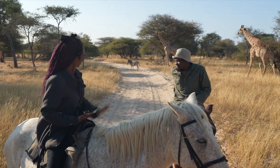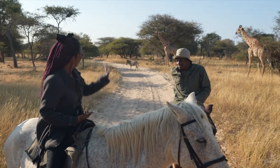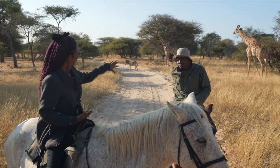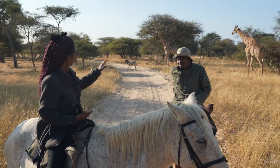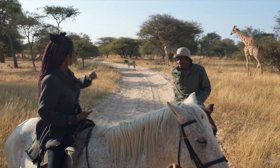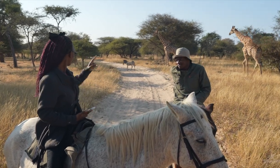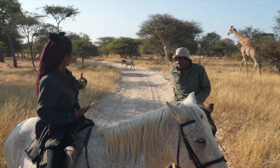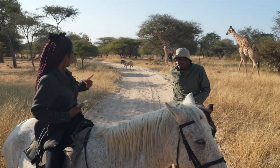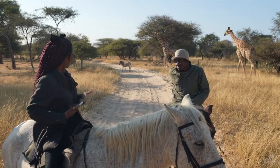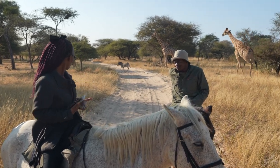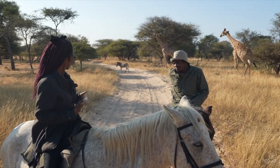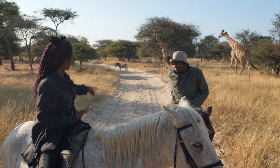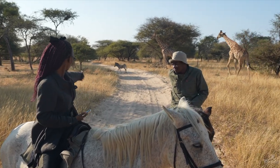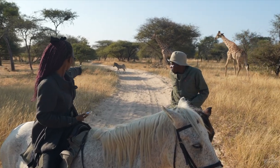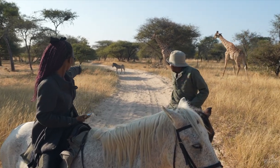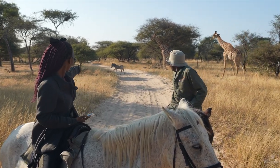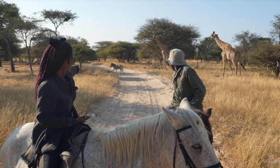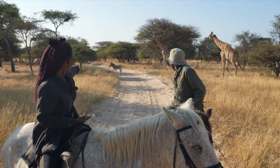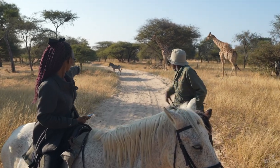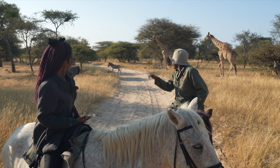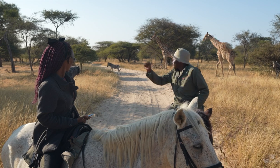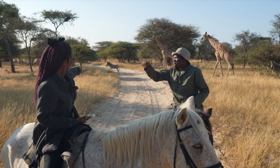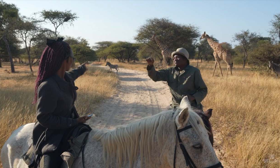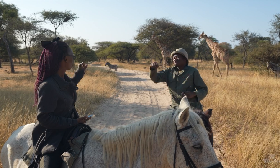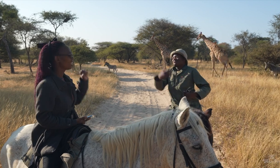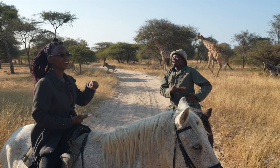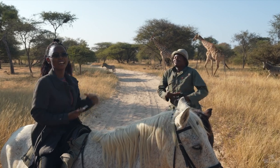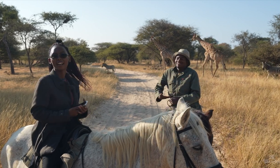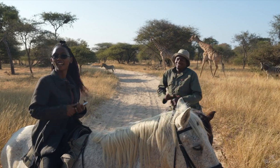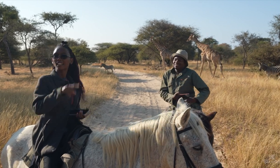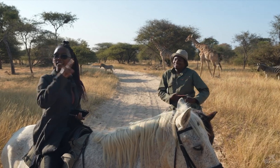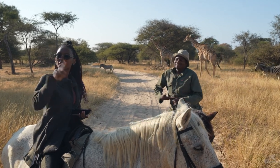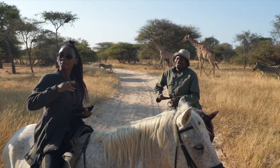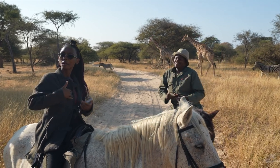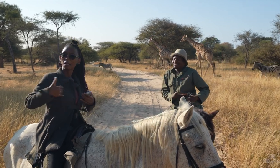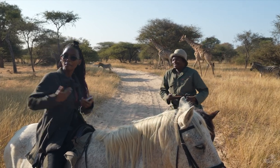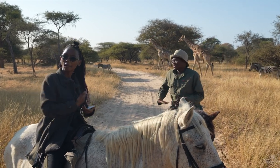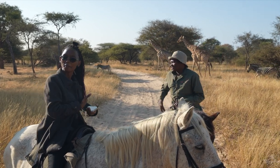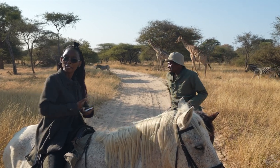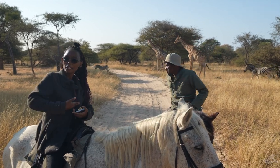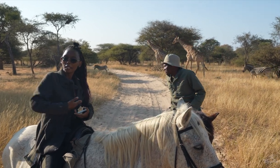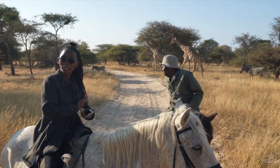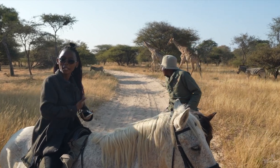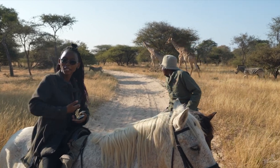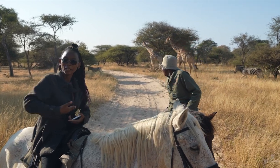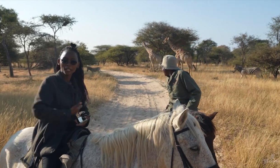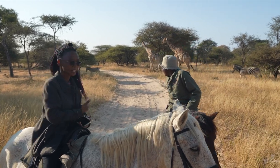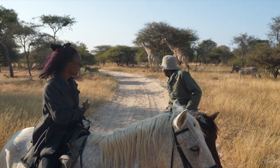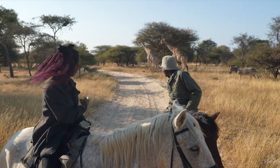Is that a baby? Yes, it’s a baby! There’s a zebra baby.